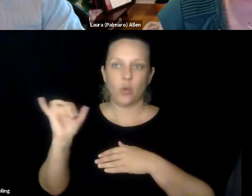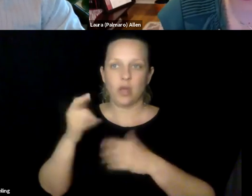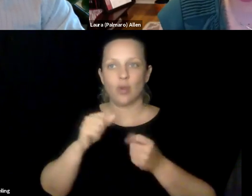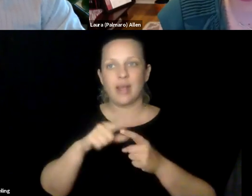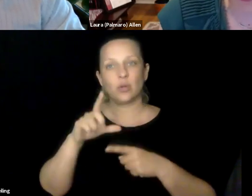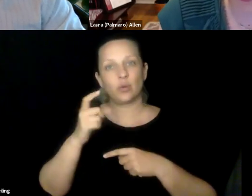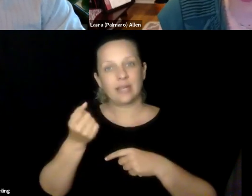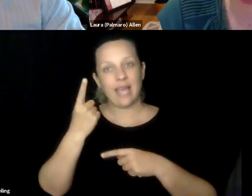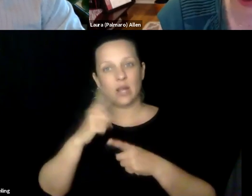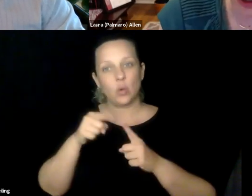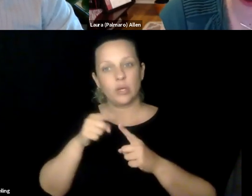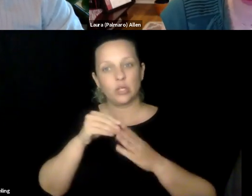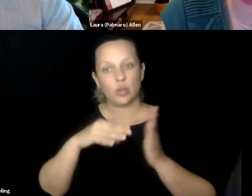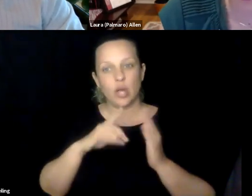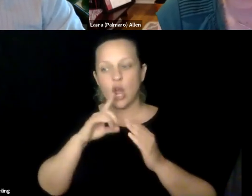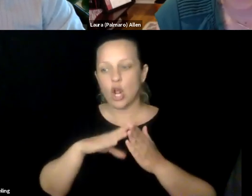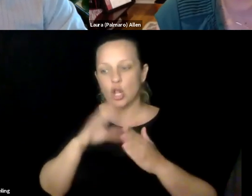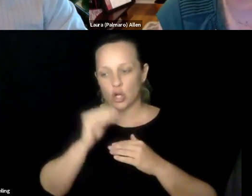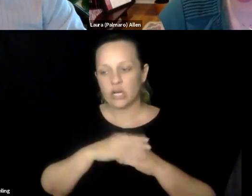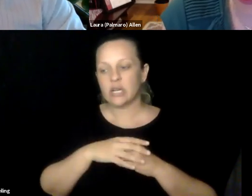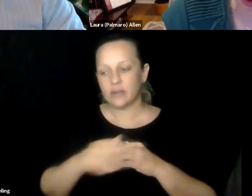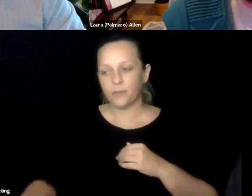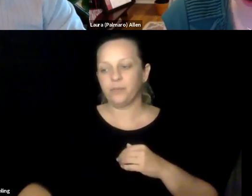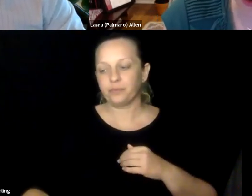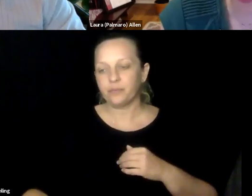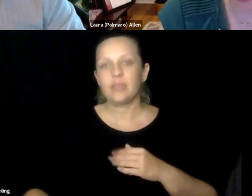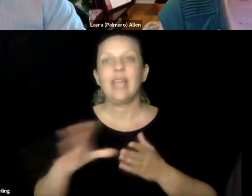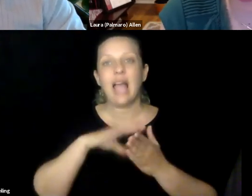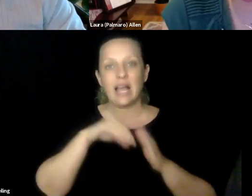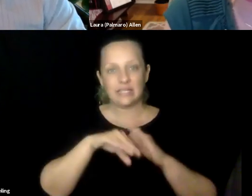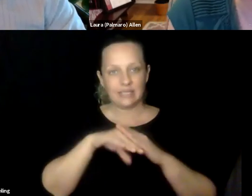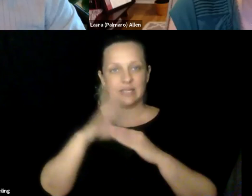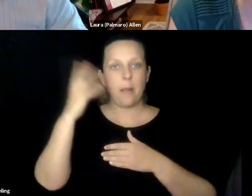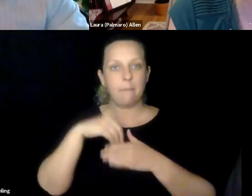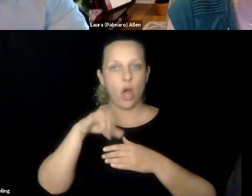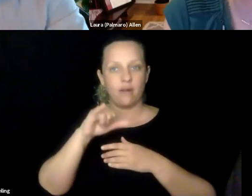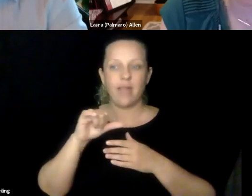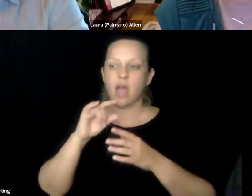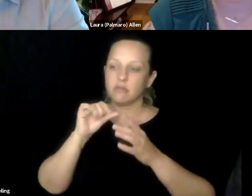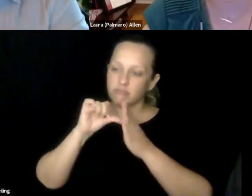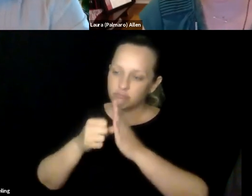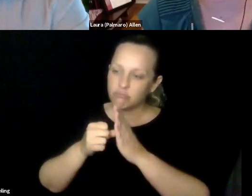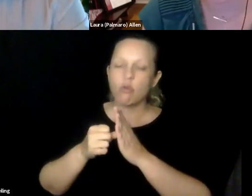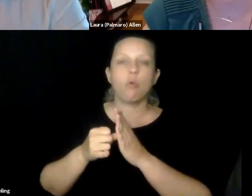human-centered interaction, design crick lunch and other disciplines as well. Trying to get it so when students are